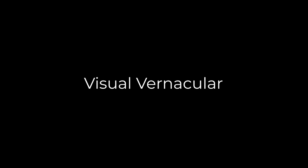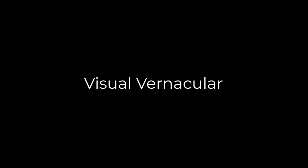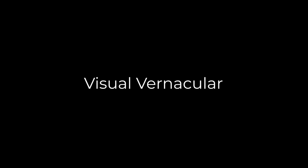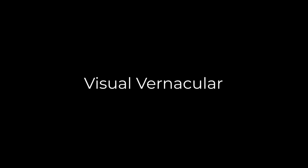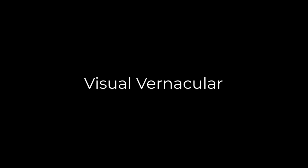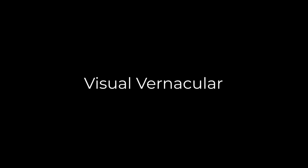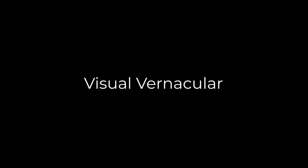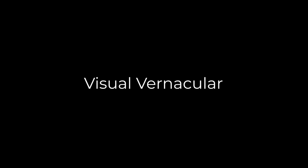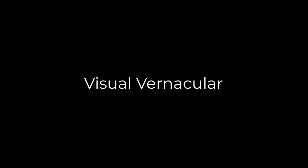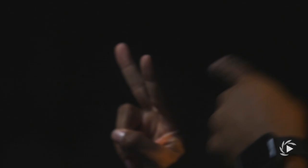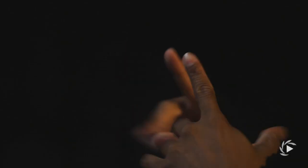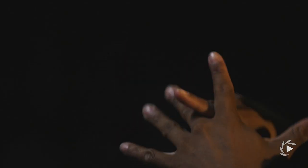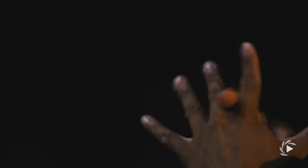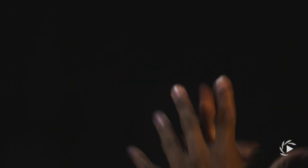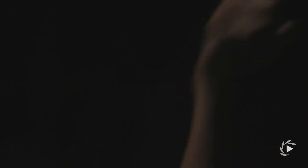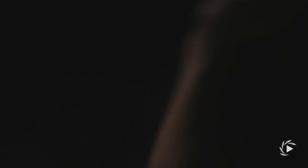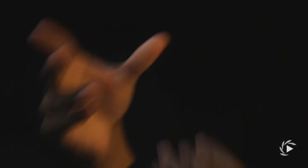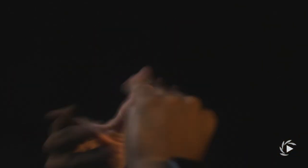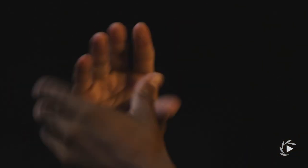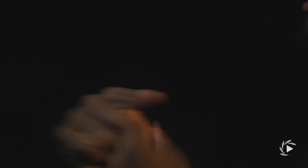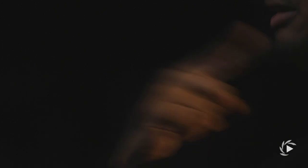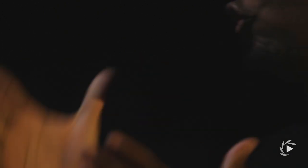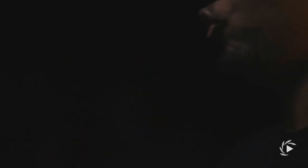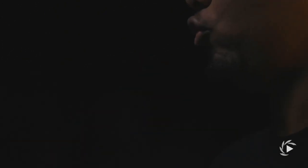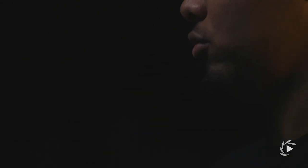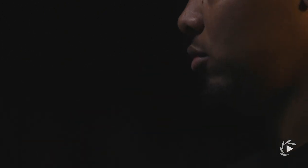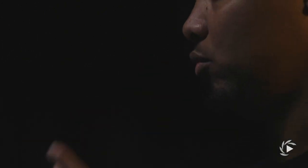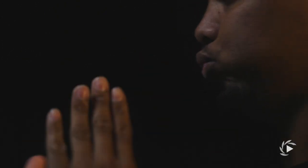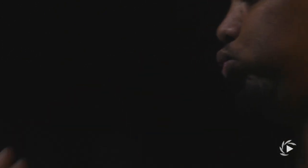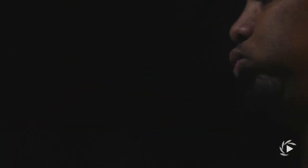Visual Vernacular was really originated for story tellers,